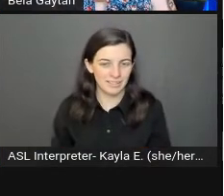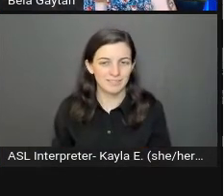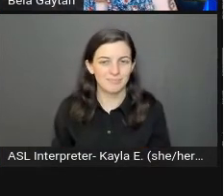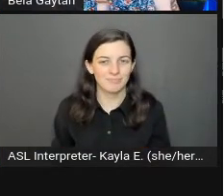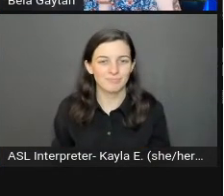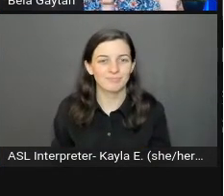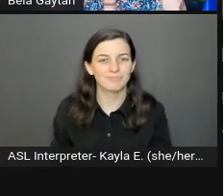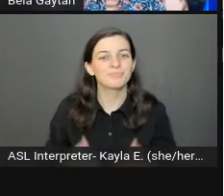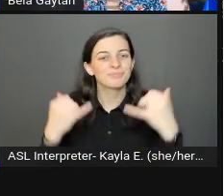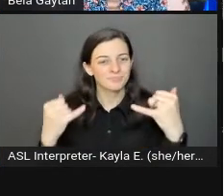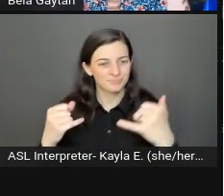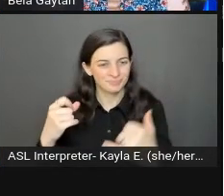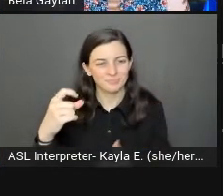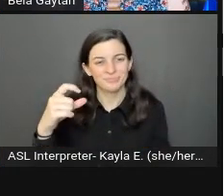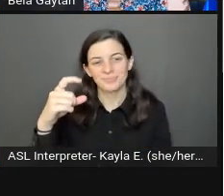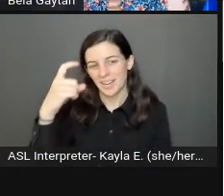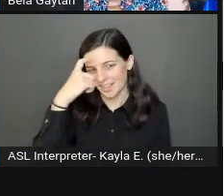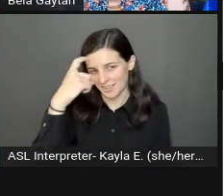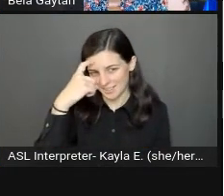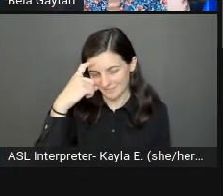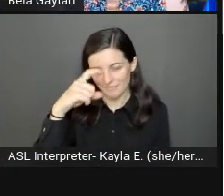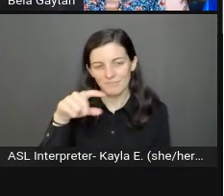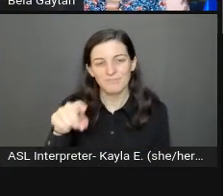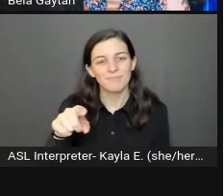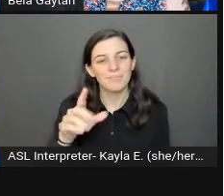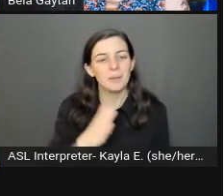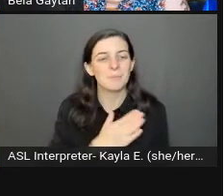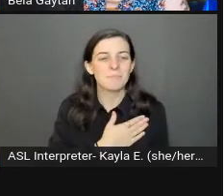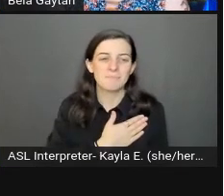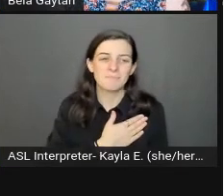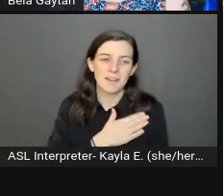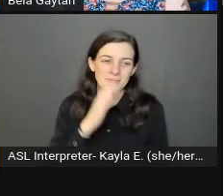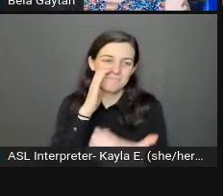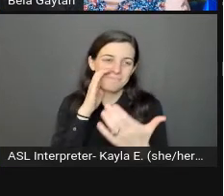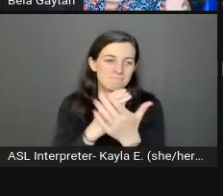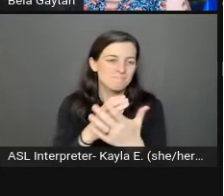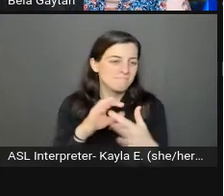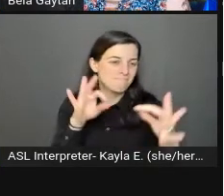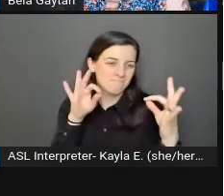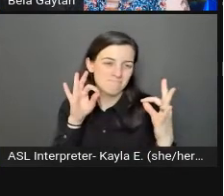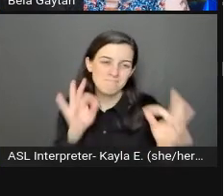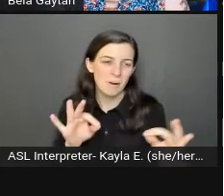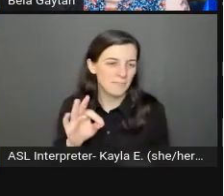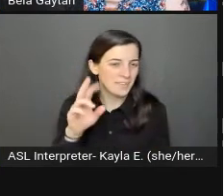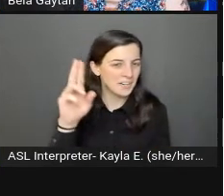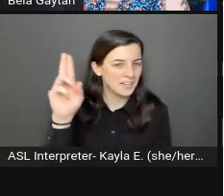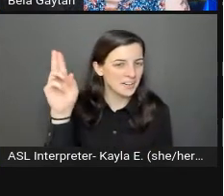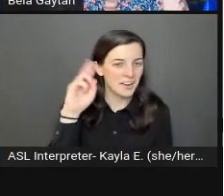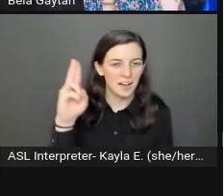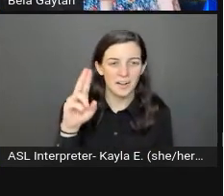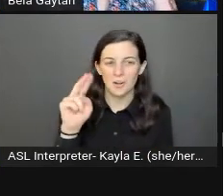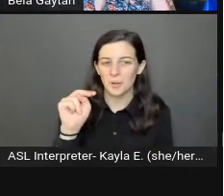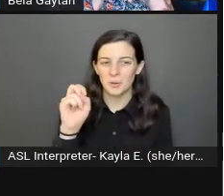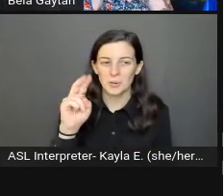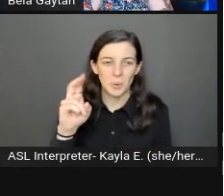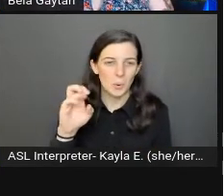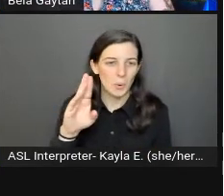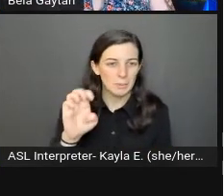Again, here is a picture of my perfect Uncle Norby in his Selena hat with roses on it.